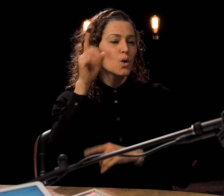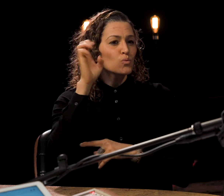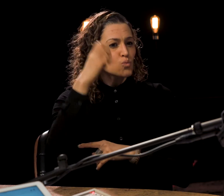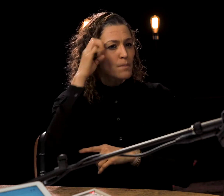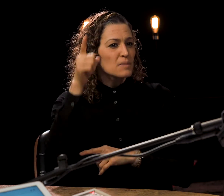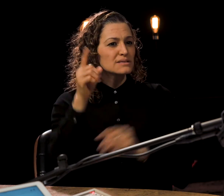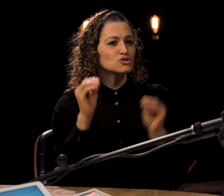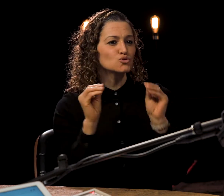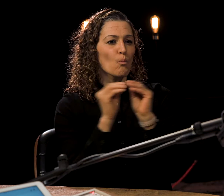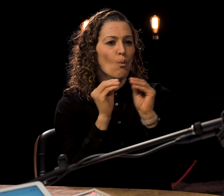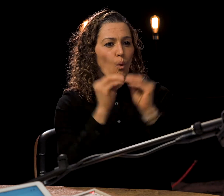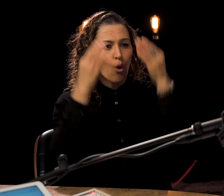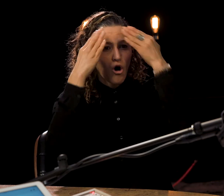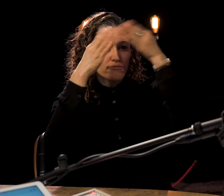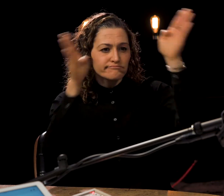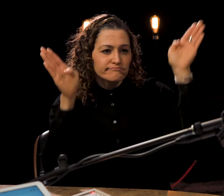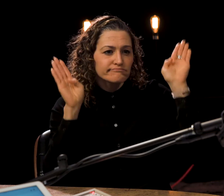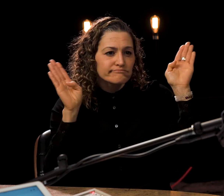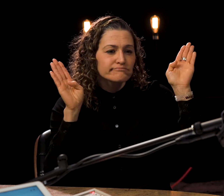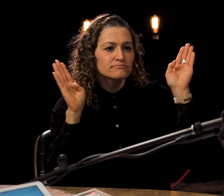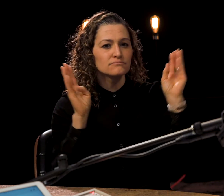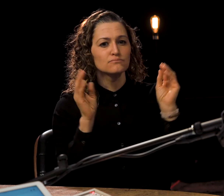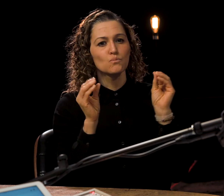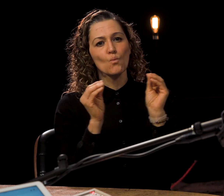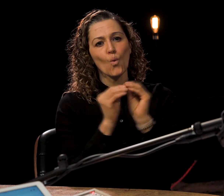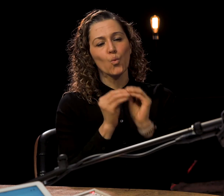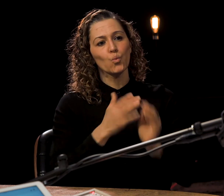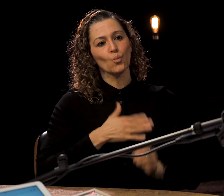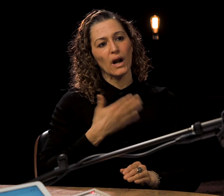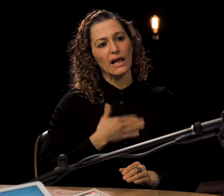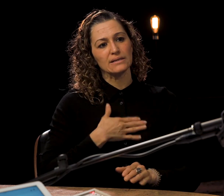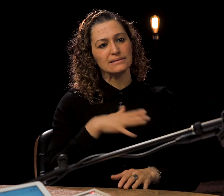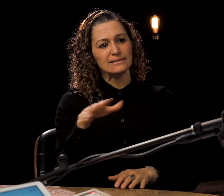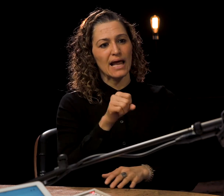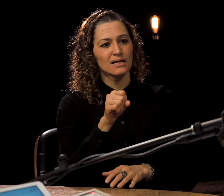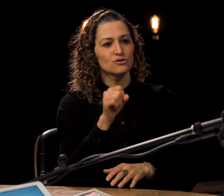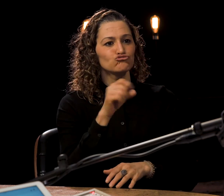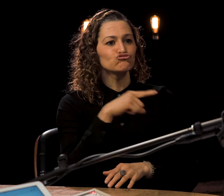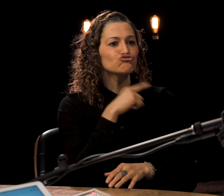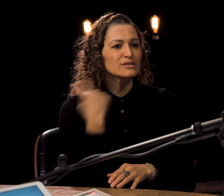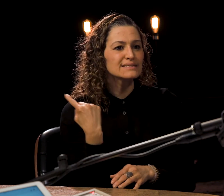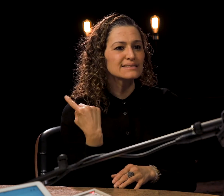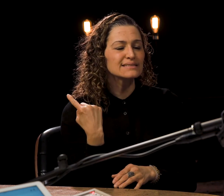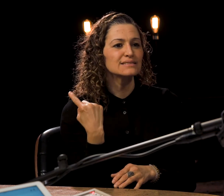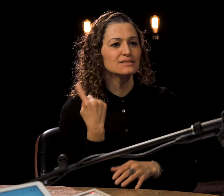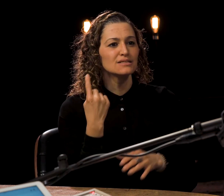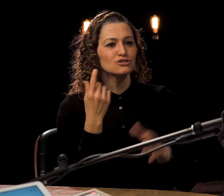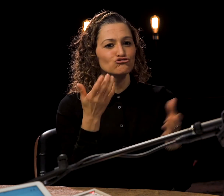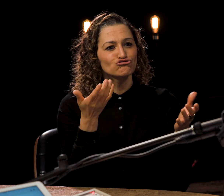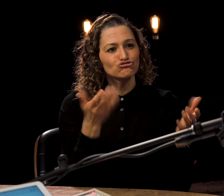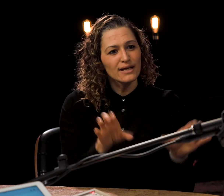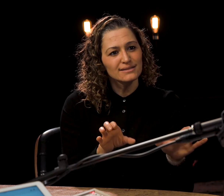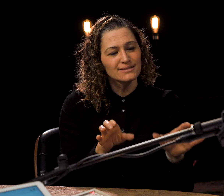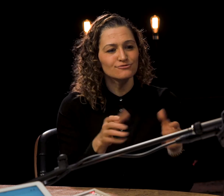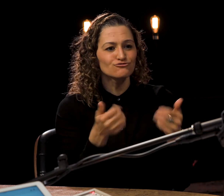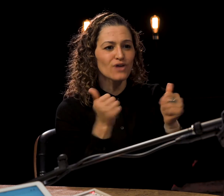Dawn Jani Birley: taken place in Europe. Dawn Jani Birley: There is more open-mindedness Dawn Jani Birley: in Europe. There Is more willingness Dawn Jani Birley: to take a risk,